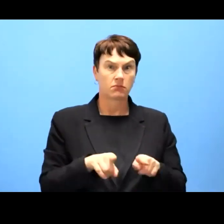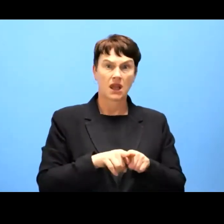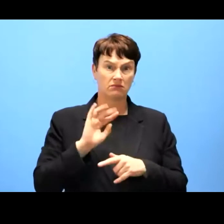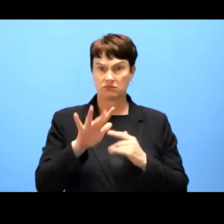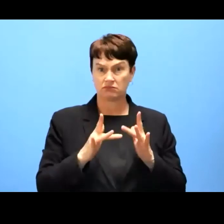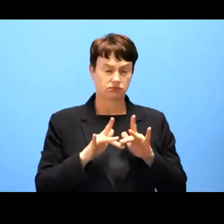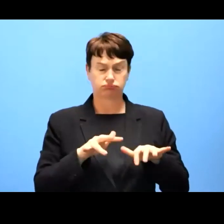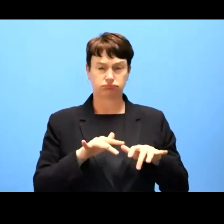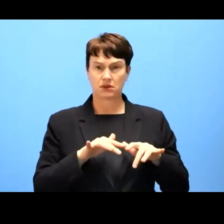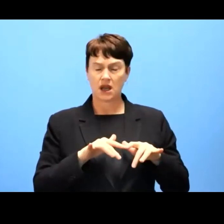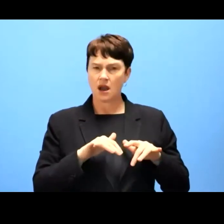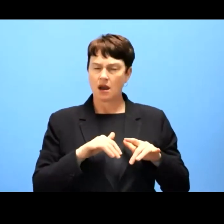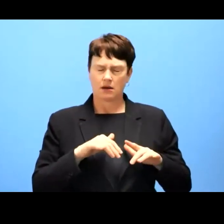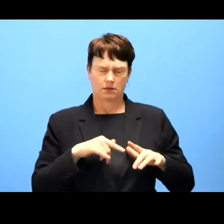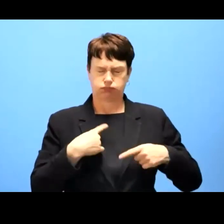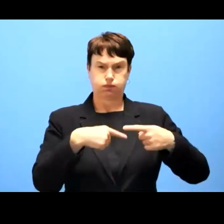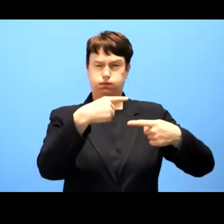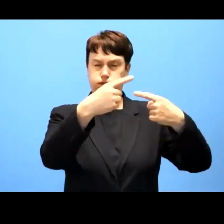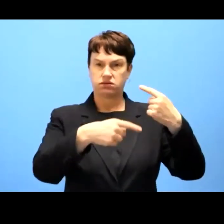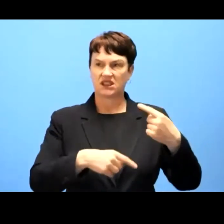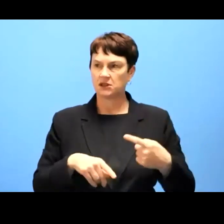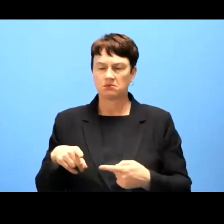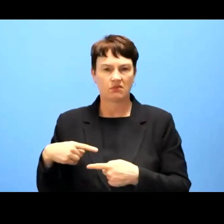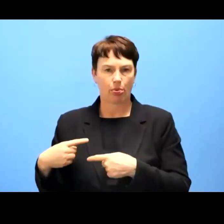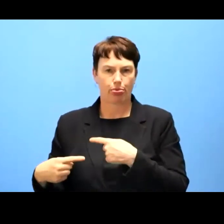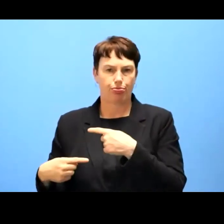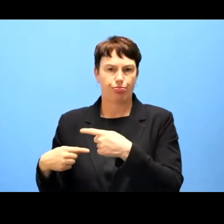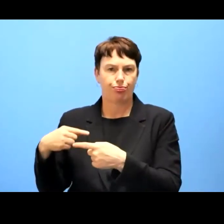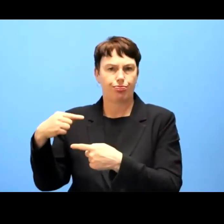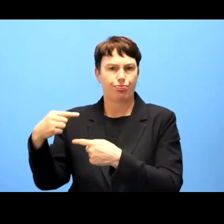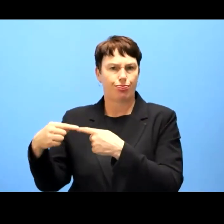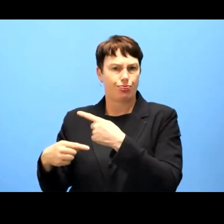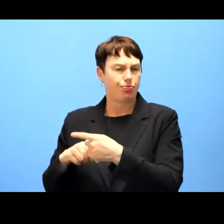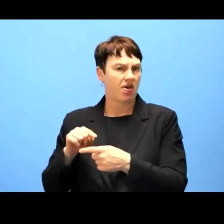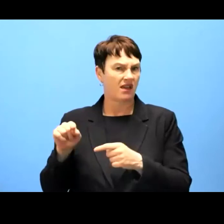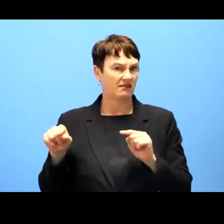our lives. It would be mentioned, that it has already the impact of the pandemic and